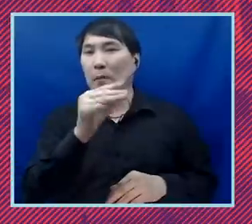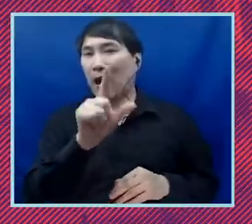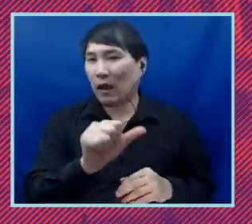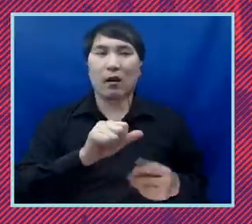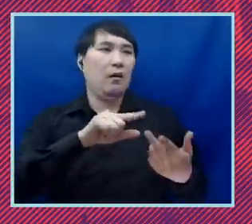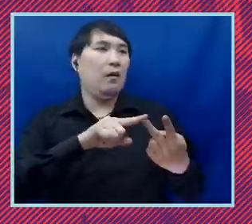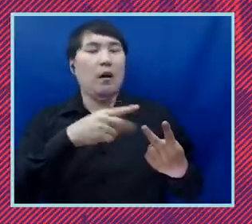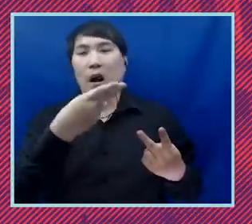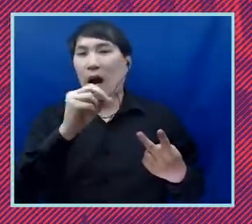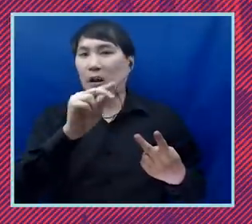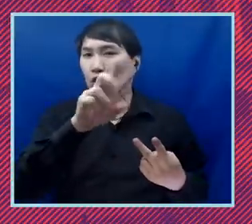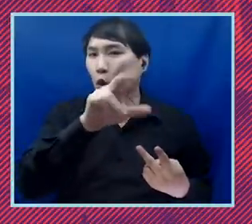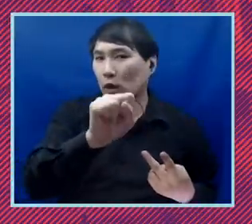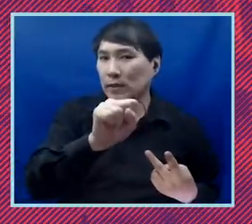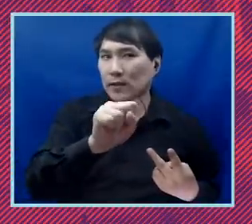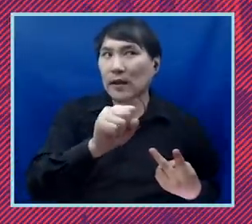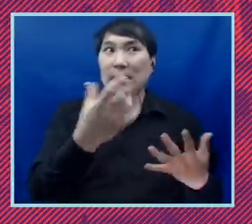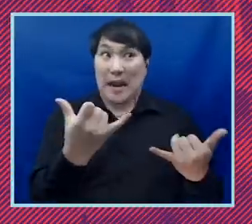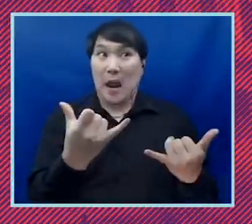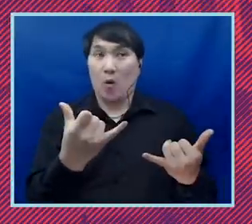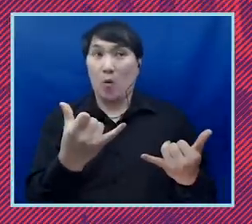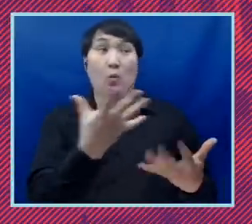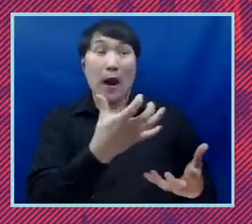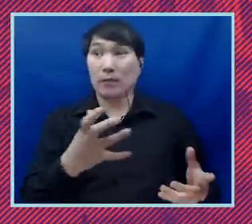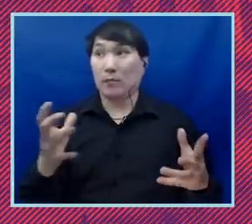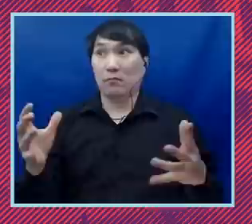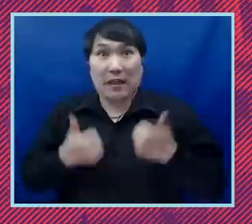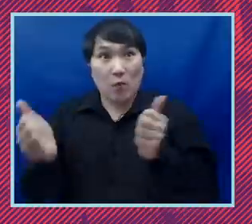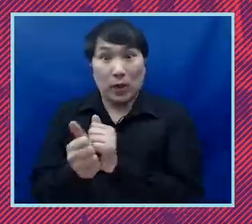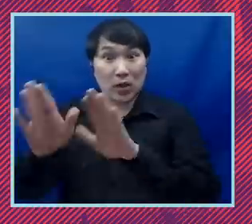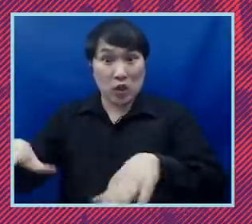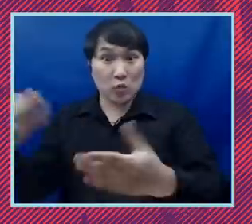come to the United States to be with their child, the Biden administration should make that possible